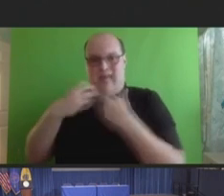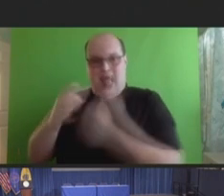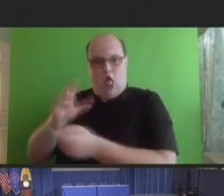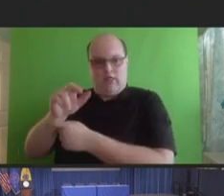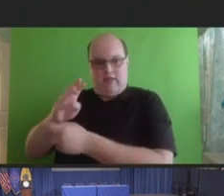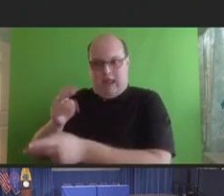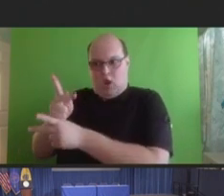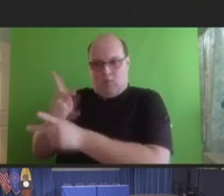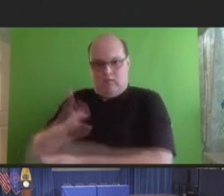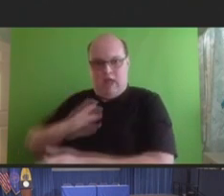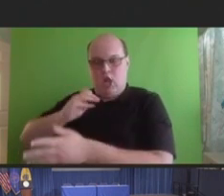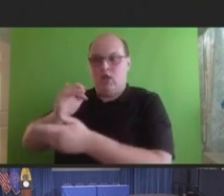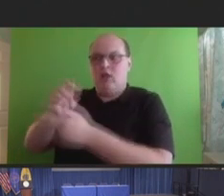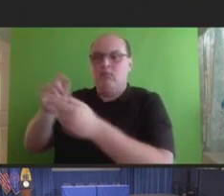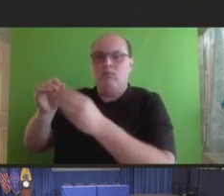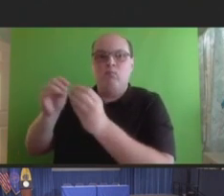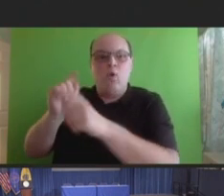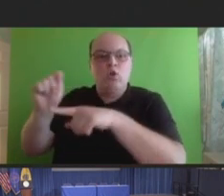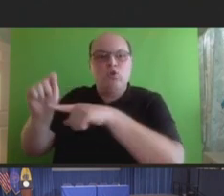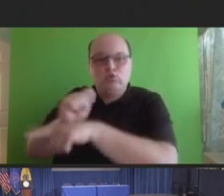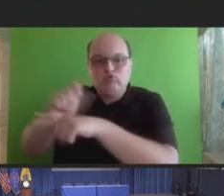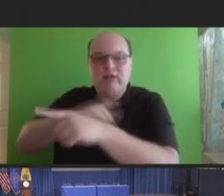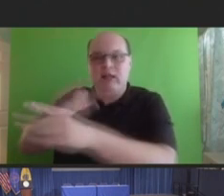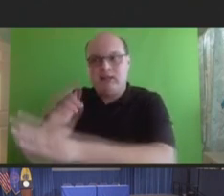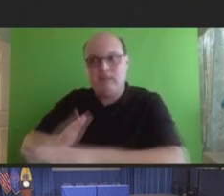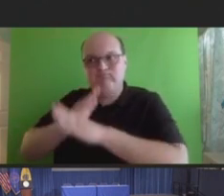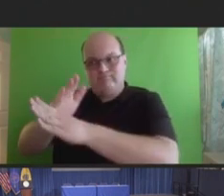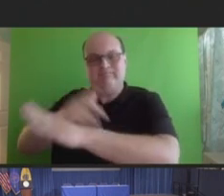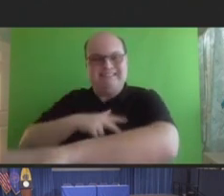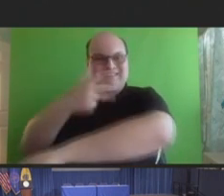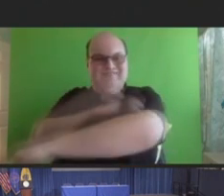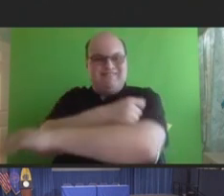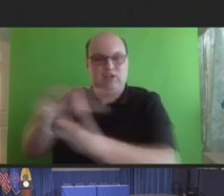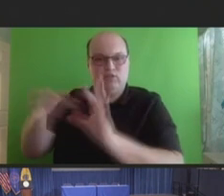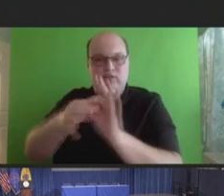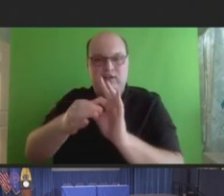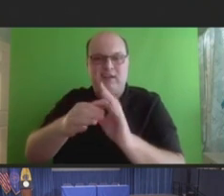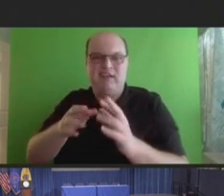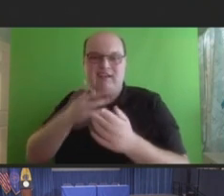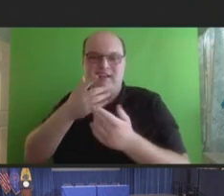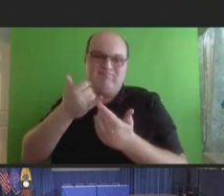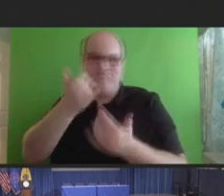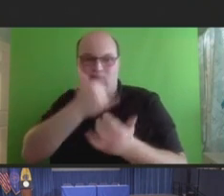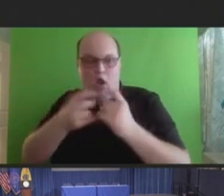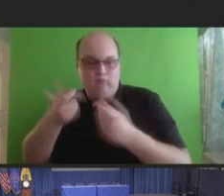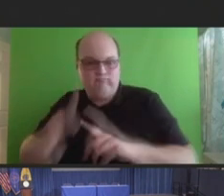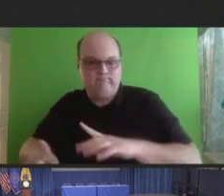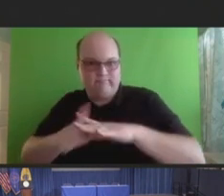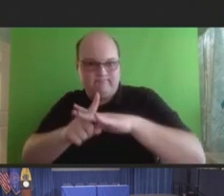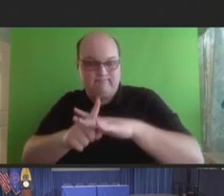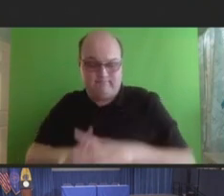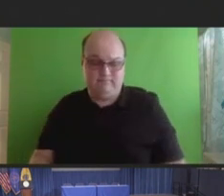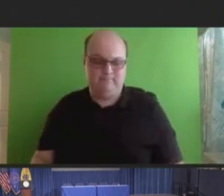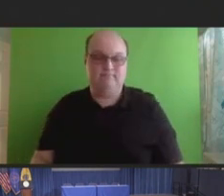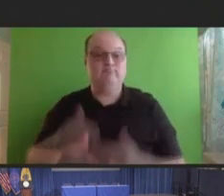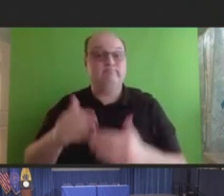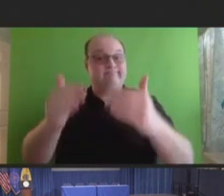broadly, on the prevention and treatment of vaccine-related adverse events. Next slide,